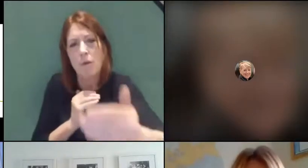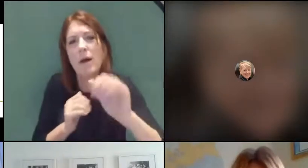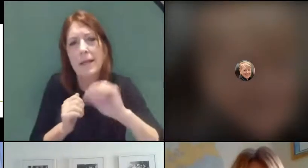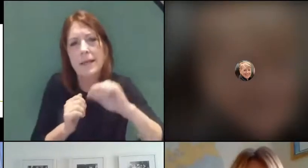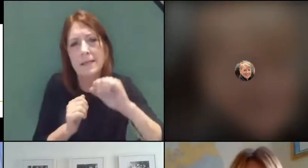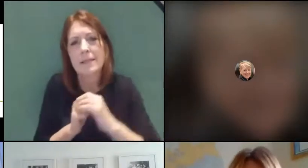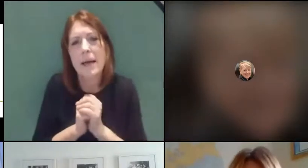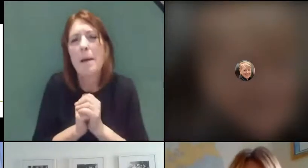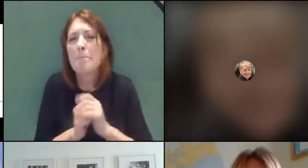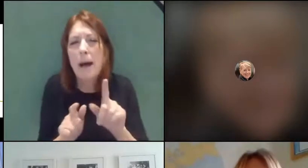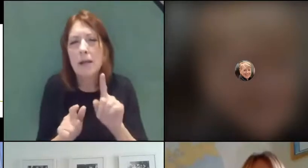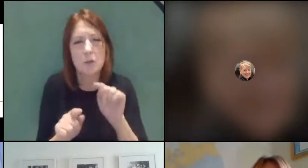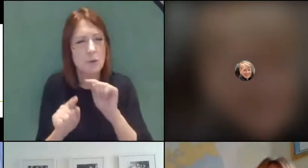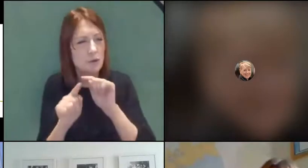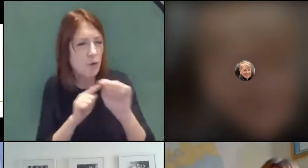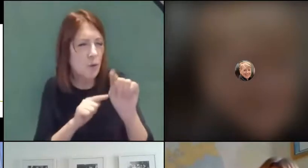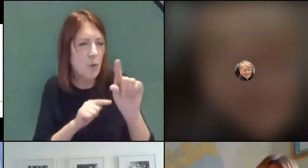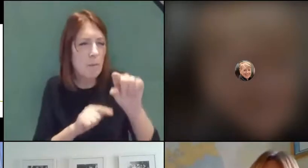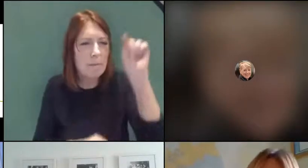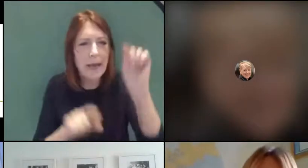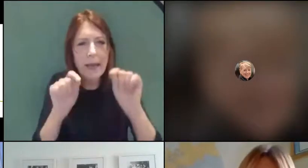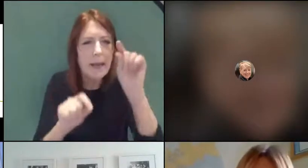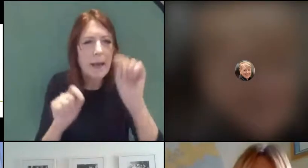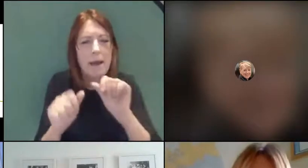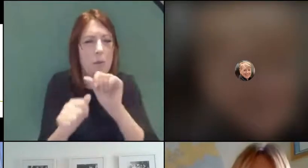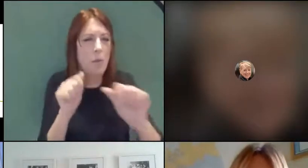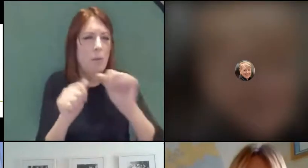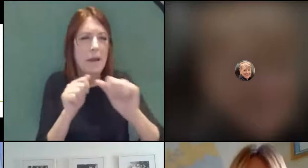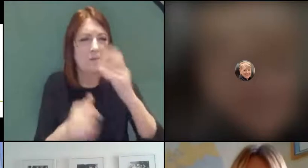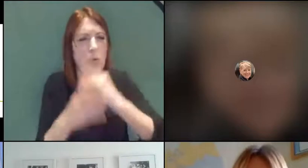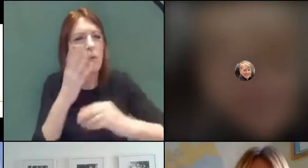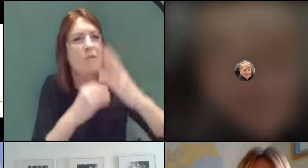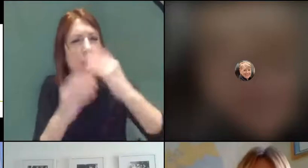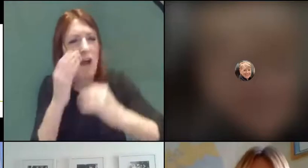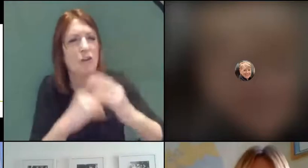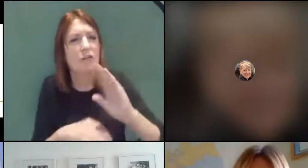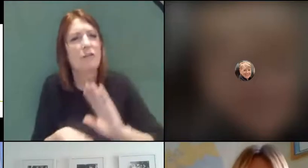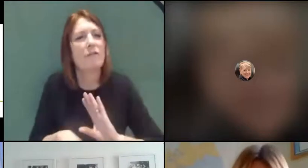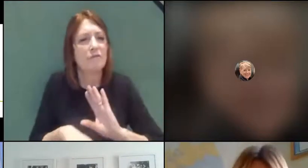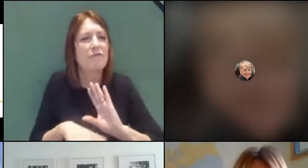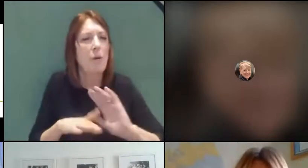the best of what we've learned through implementing virtual learning very quickly.